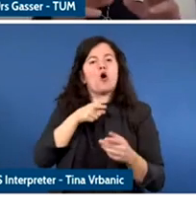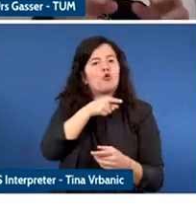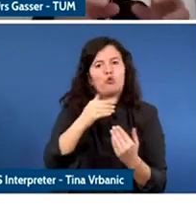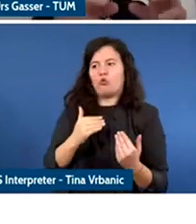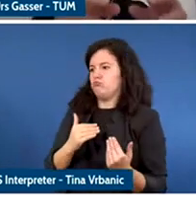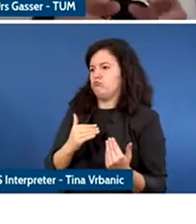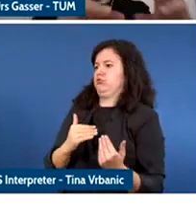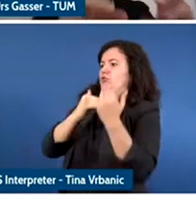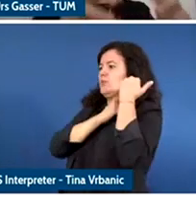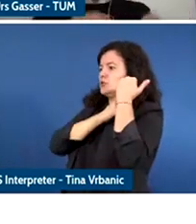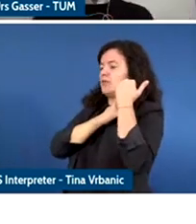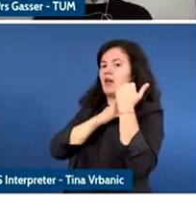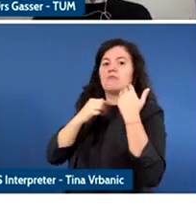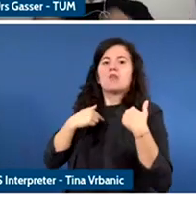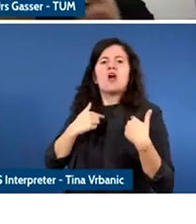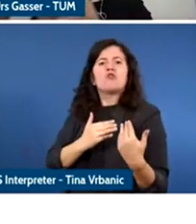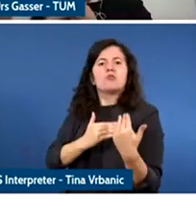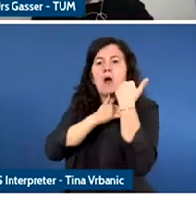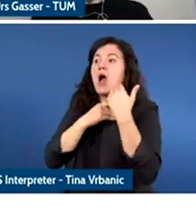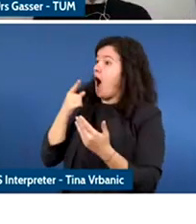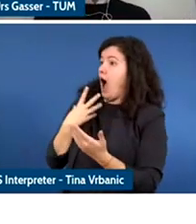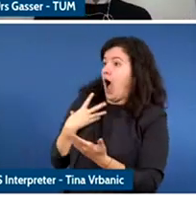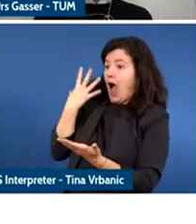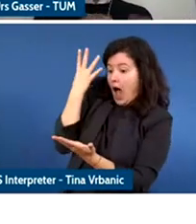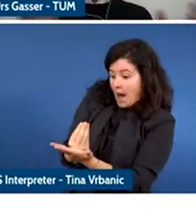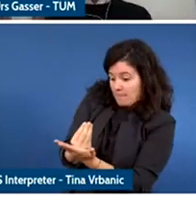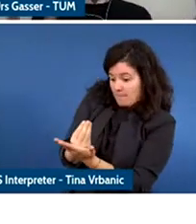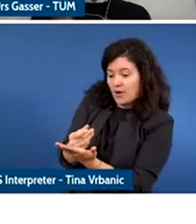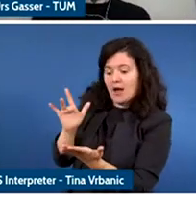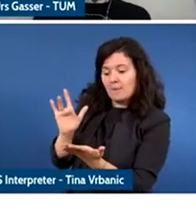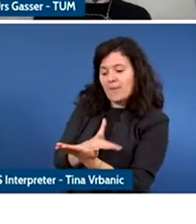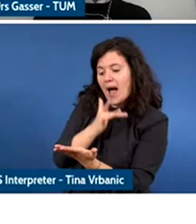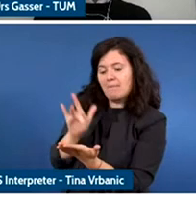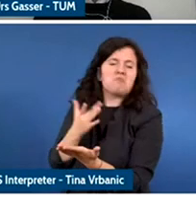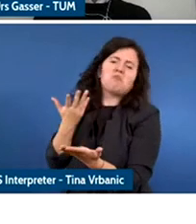concrete act that is introduced in schools and in education environment